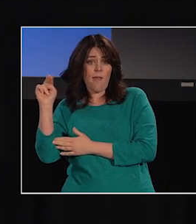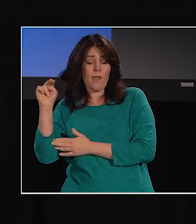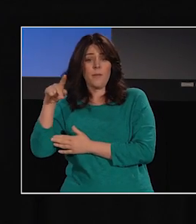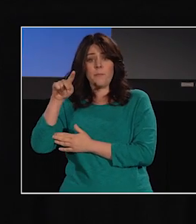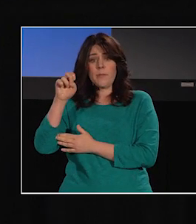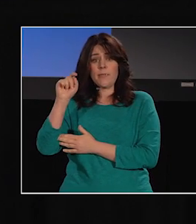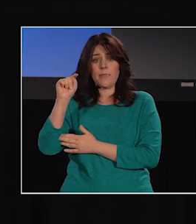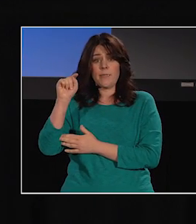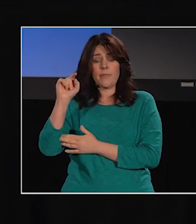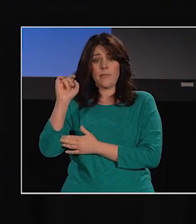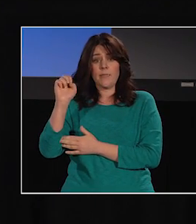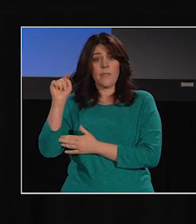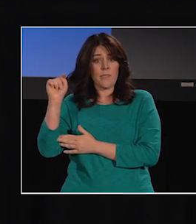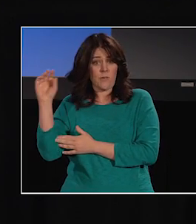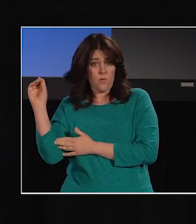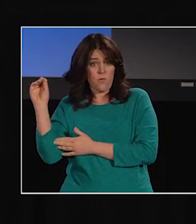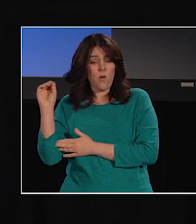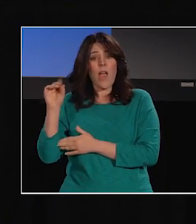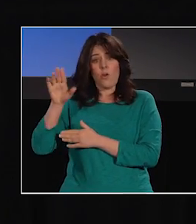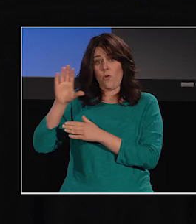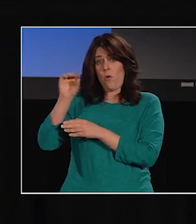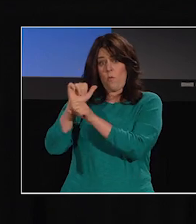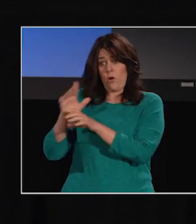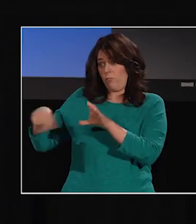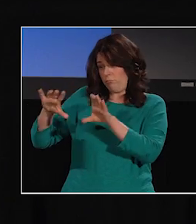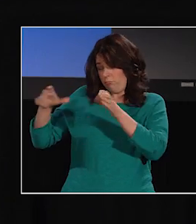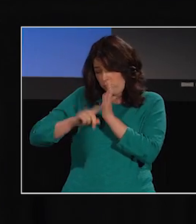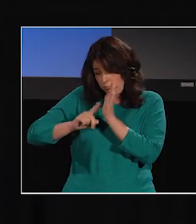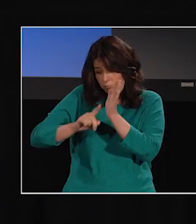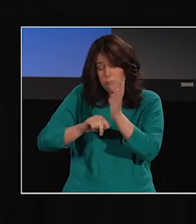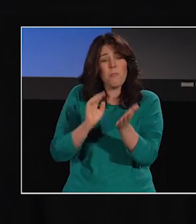that confirm that signed and spoken languages